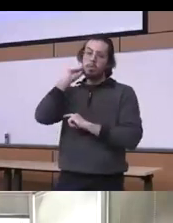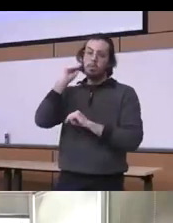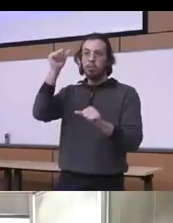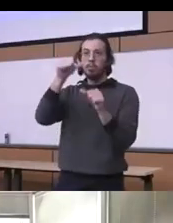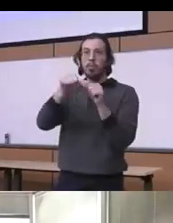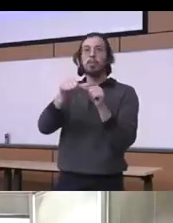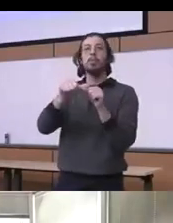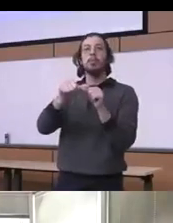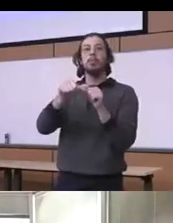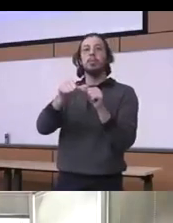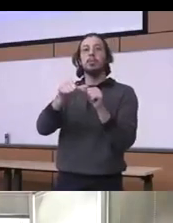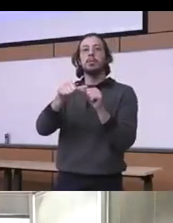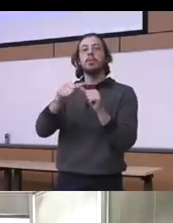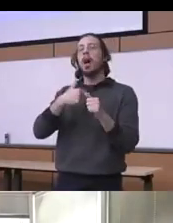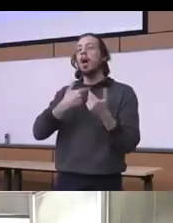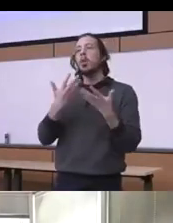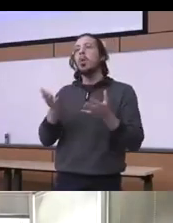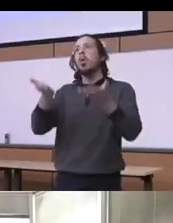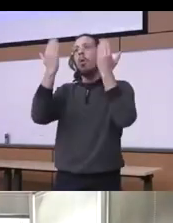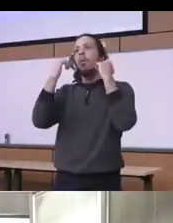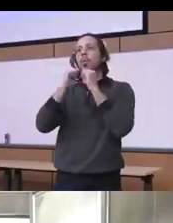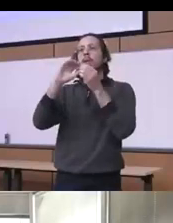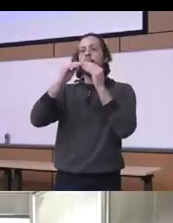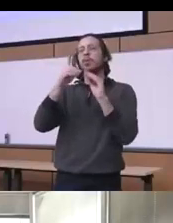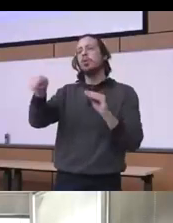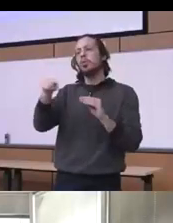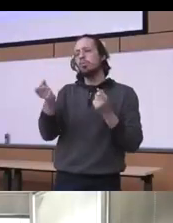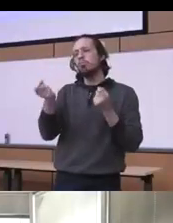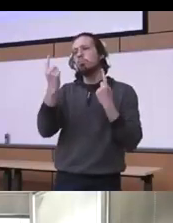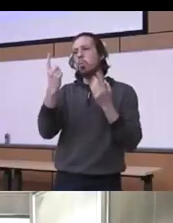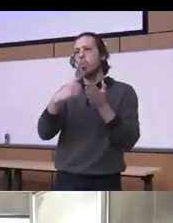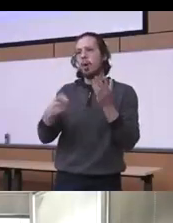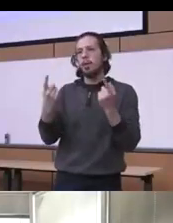all these numbers that obviously you got the message here that but this is really significant